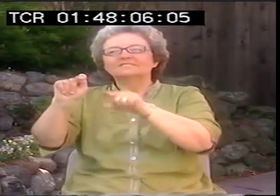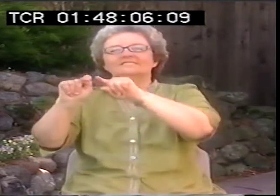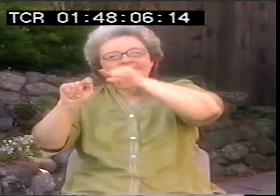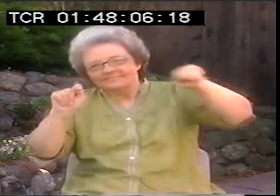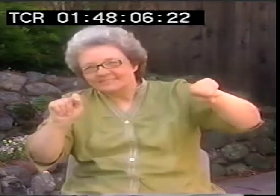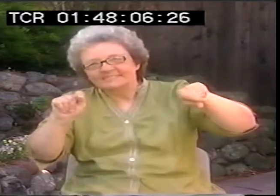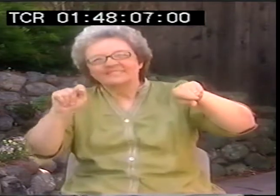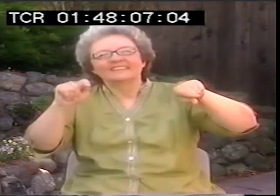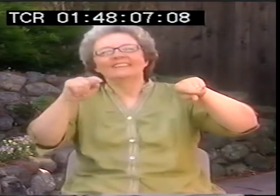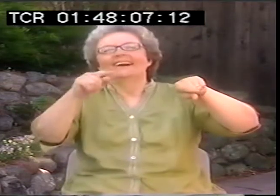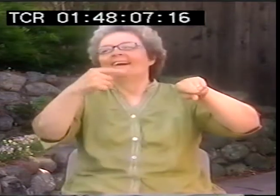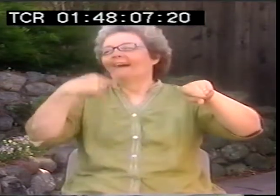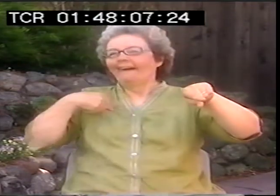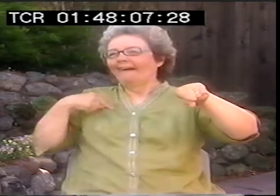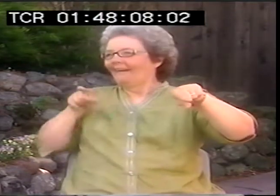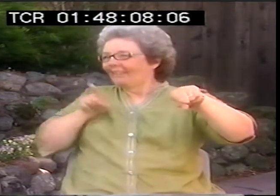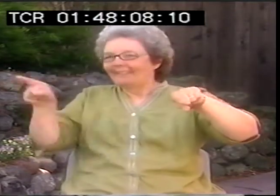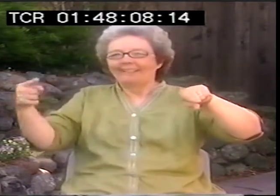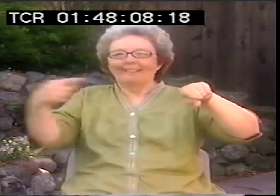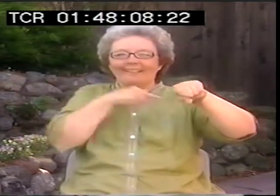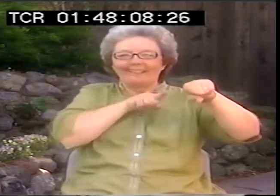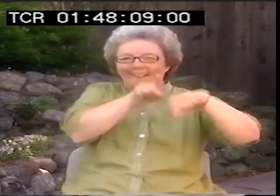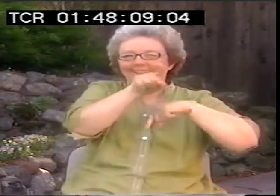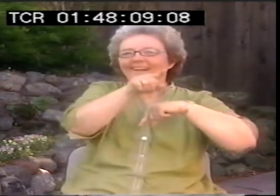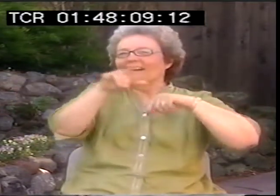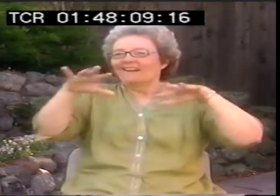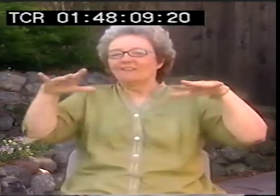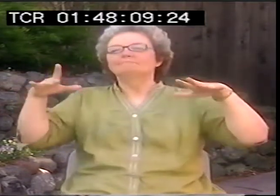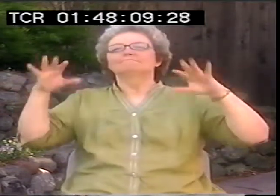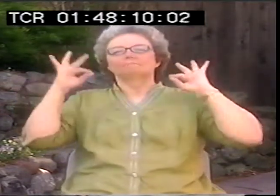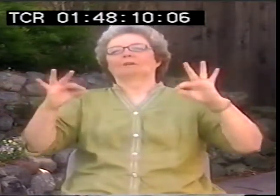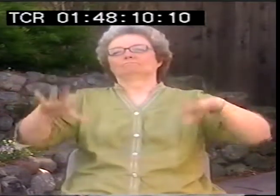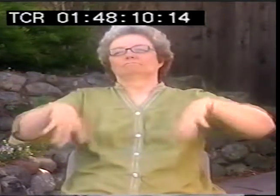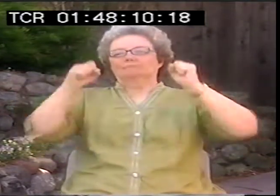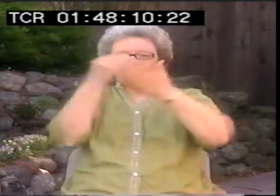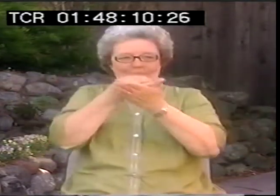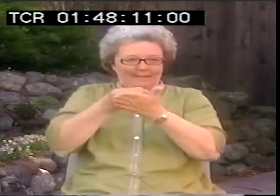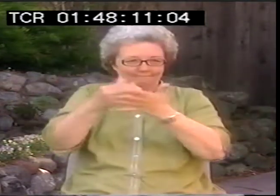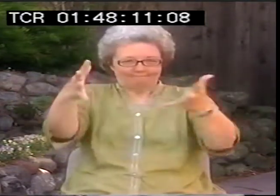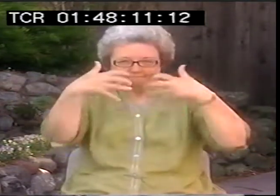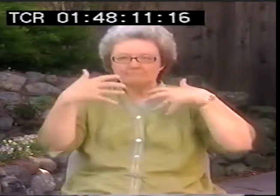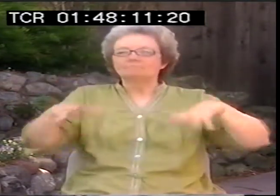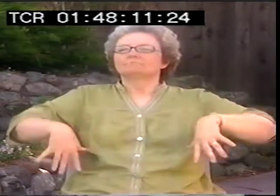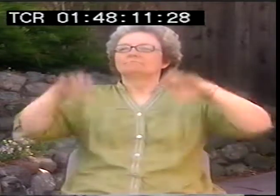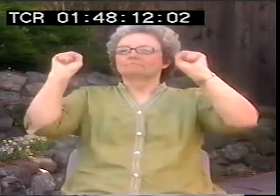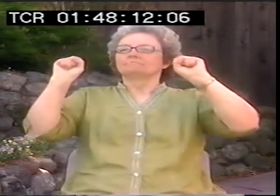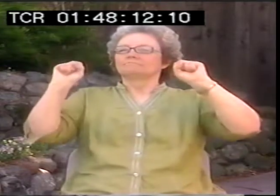about how we should have these discussions about ASL poetry. And he knew Lou Font.